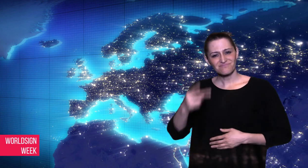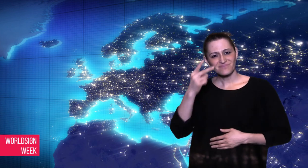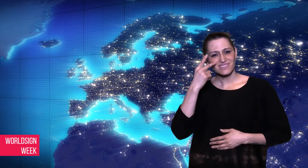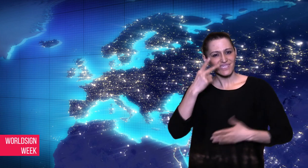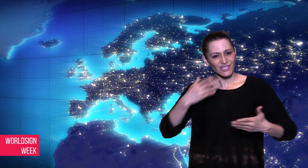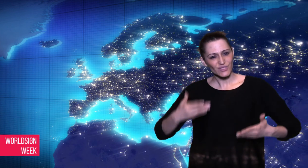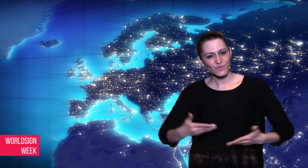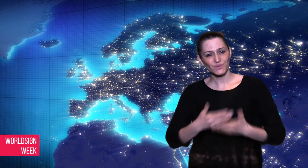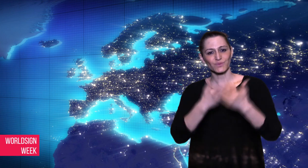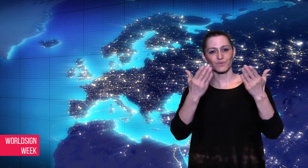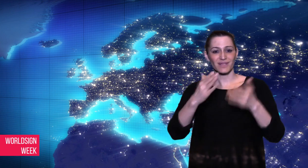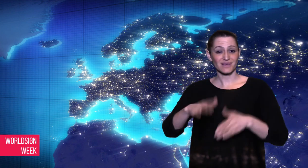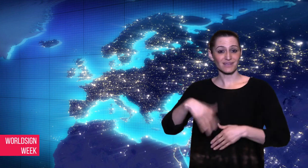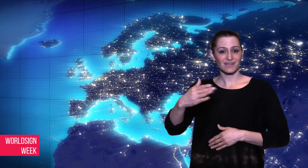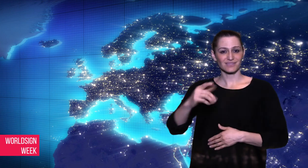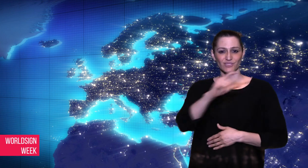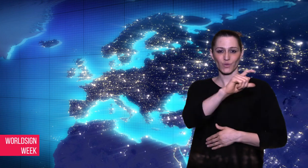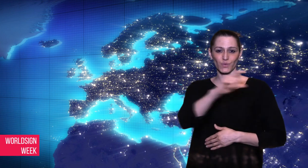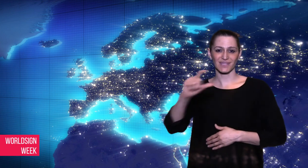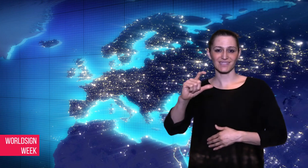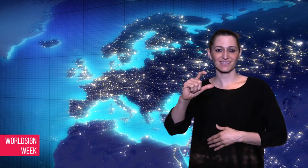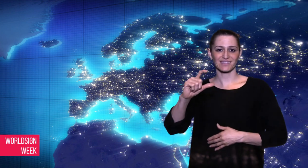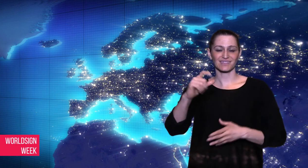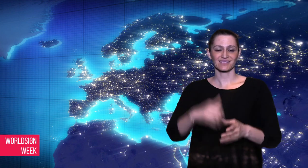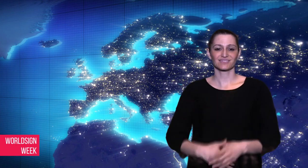See you next week.